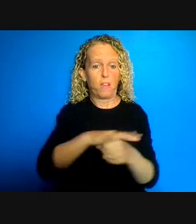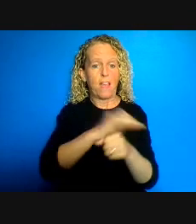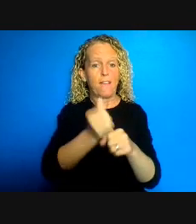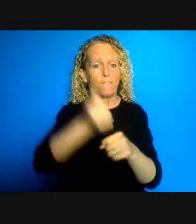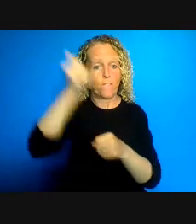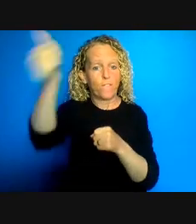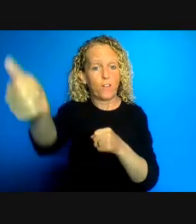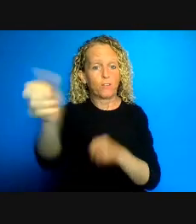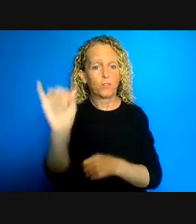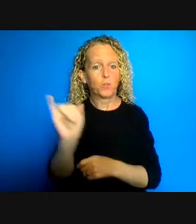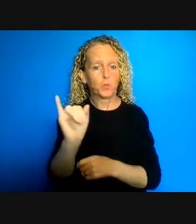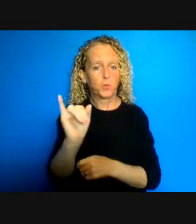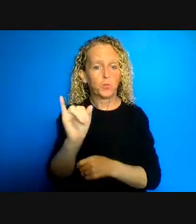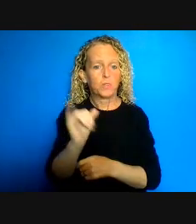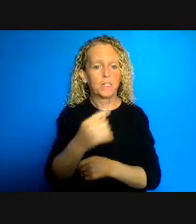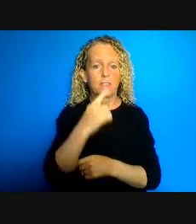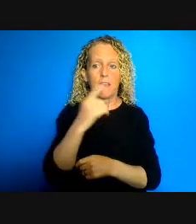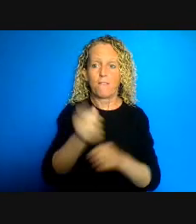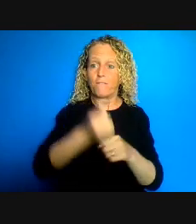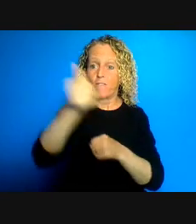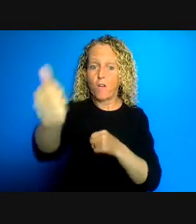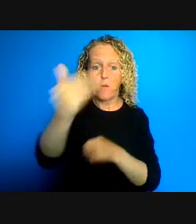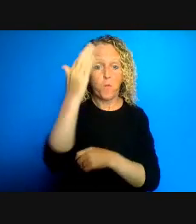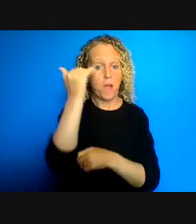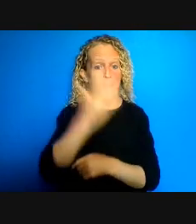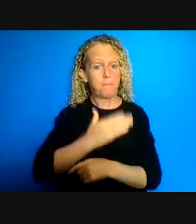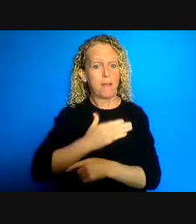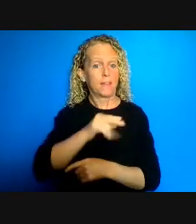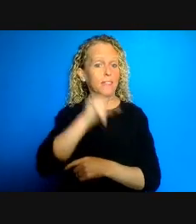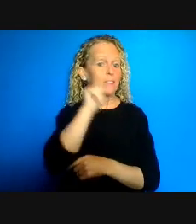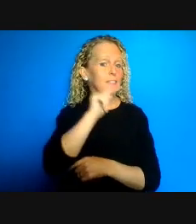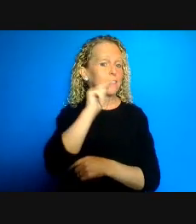understand my niece and her college friends in Toronto are also tuned in